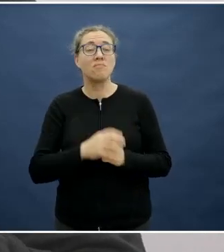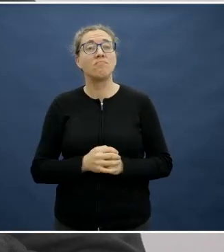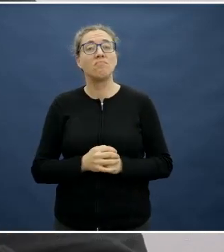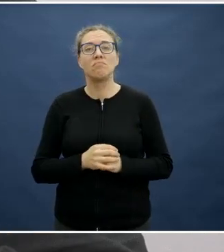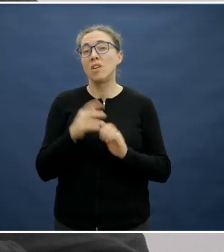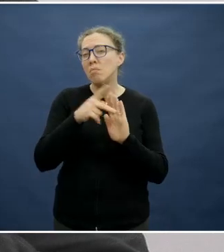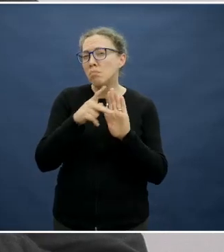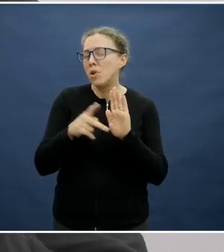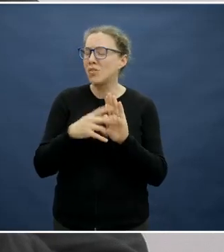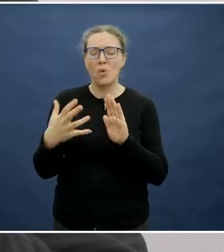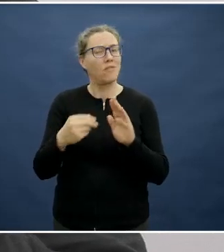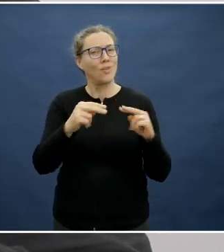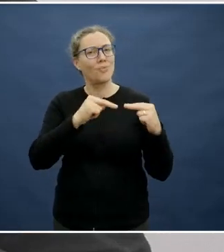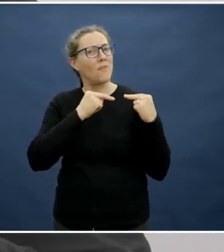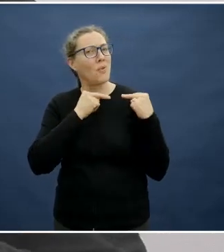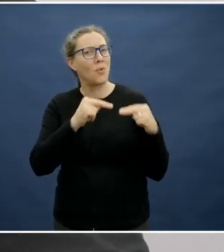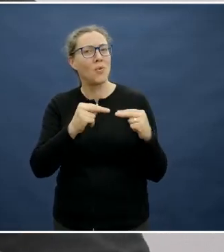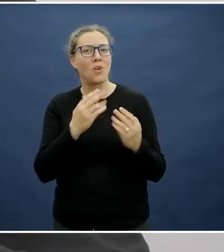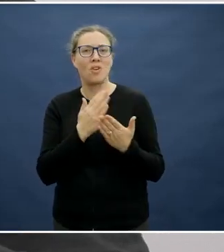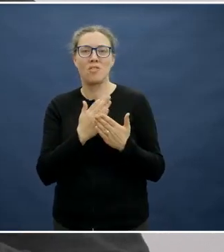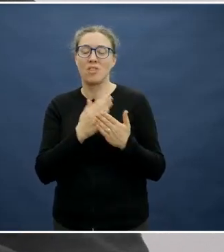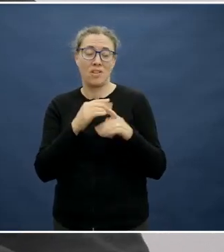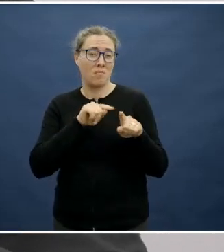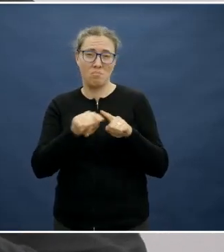need to be reviewed because they are simply too long and too difficult for most people